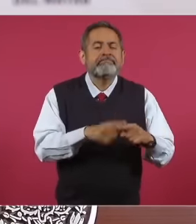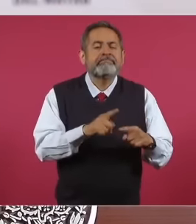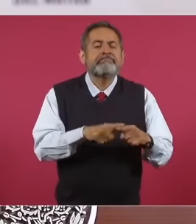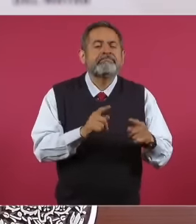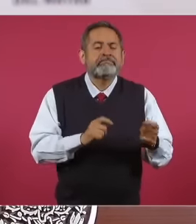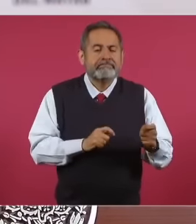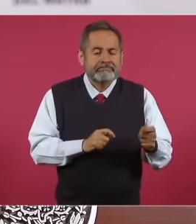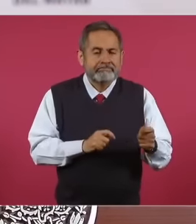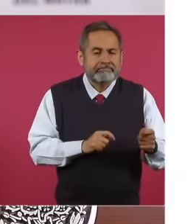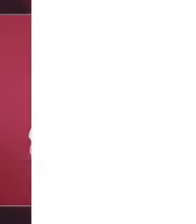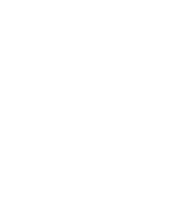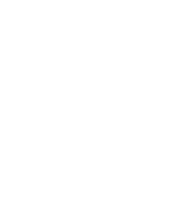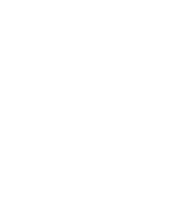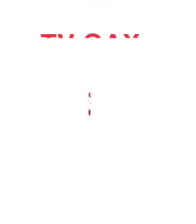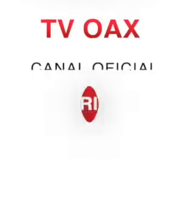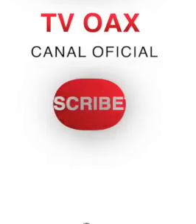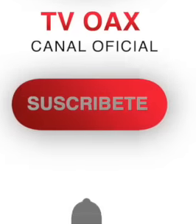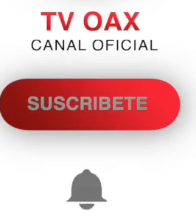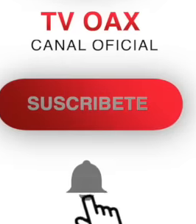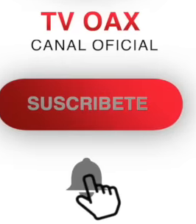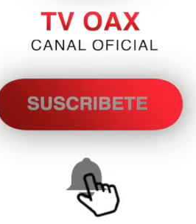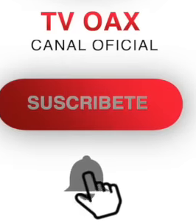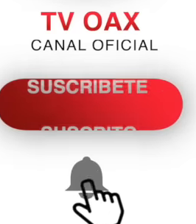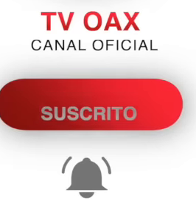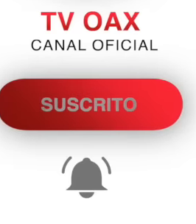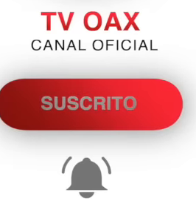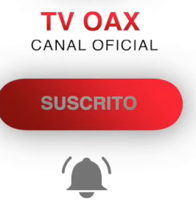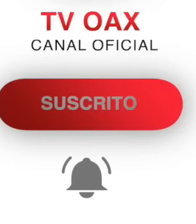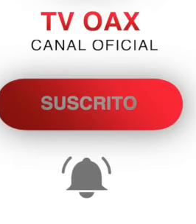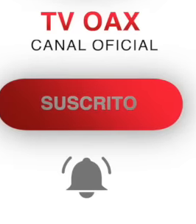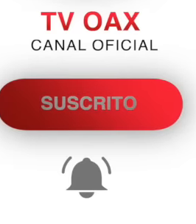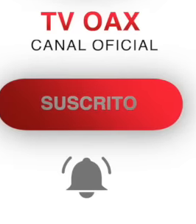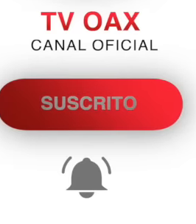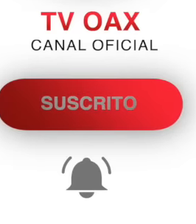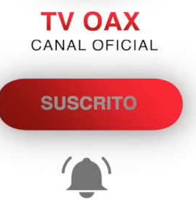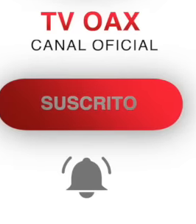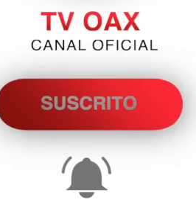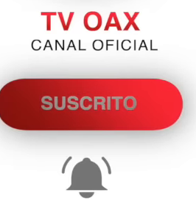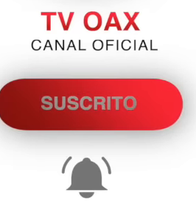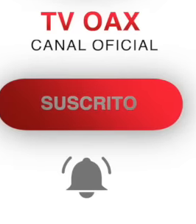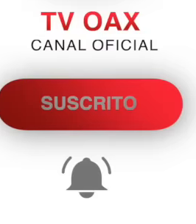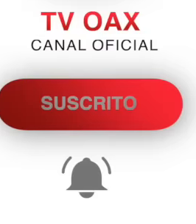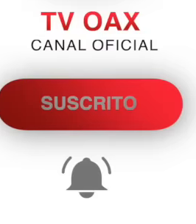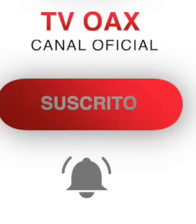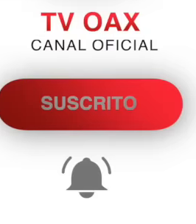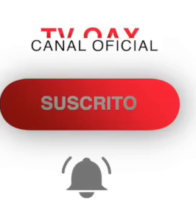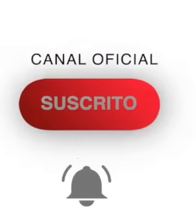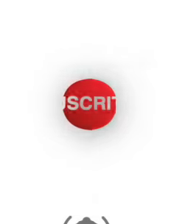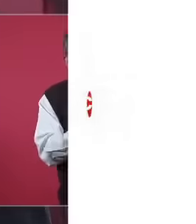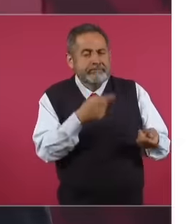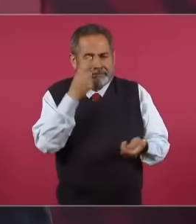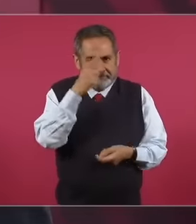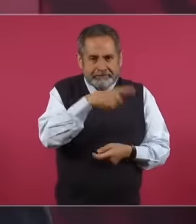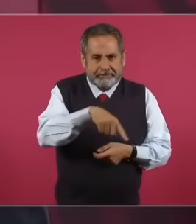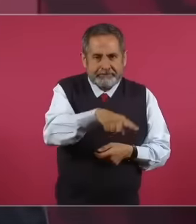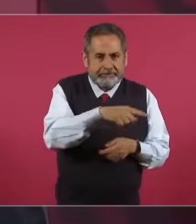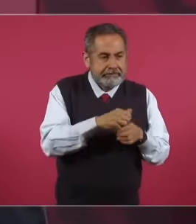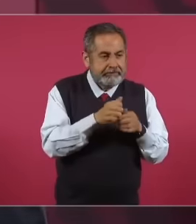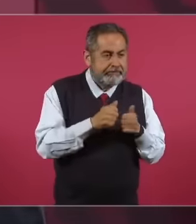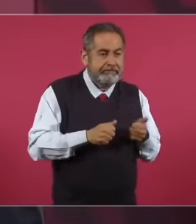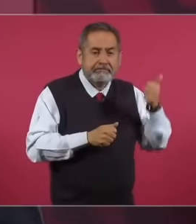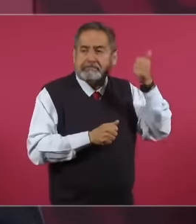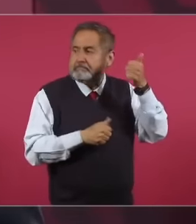pallos to those who are part